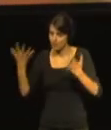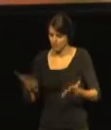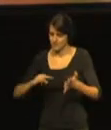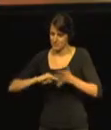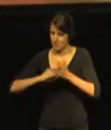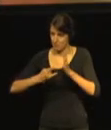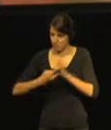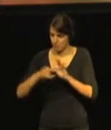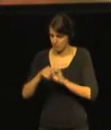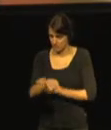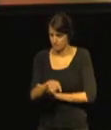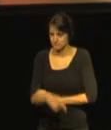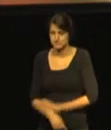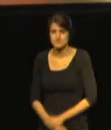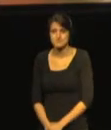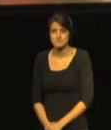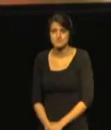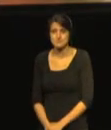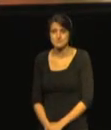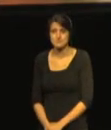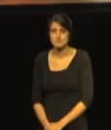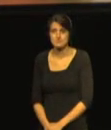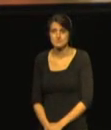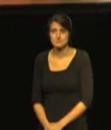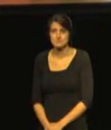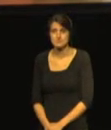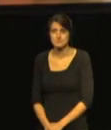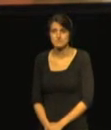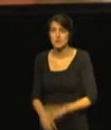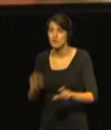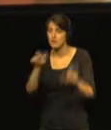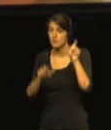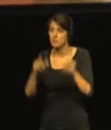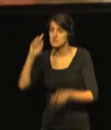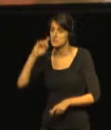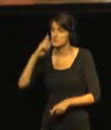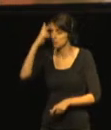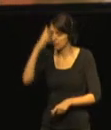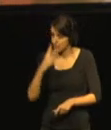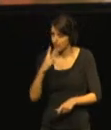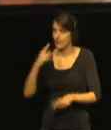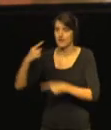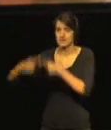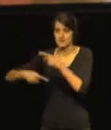People with deafblindness, their families, organisations and professionals